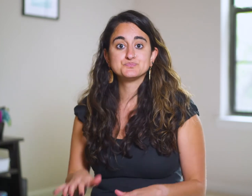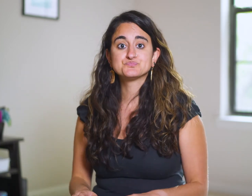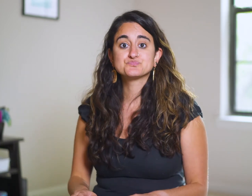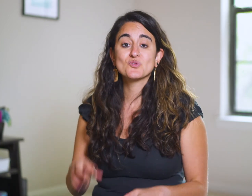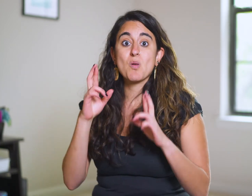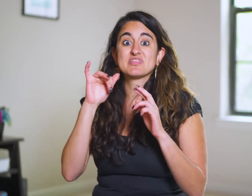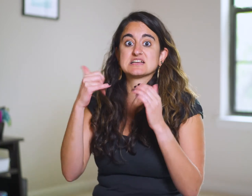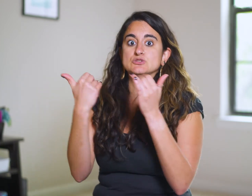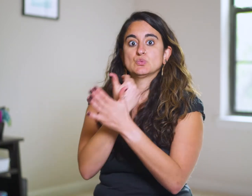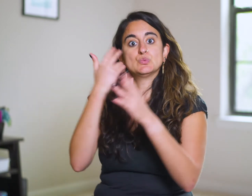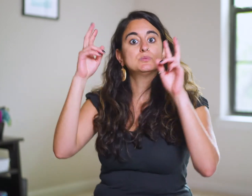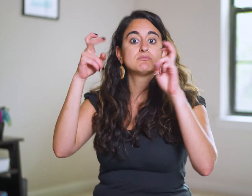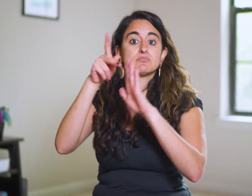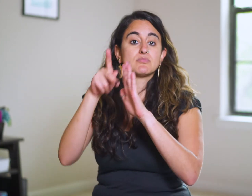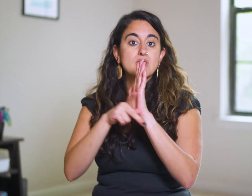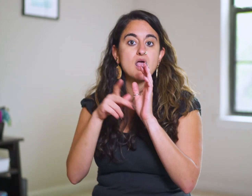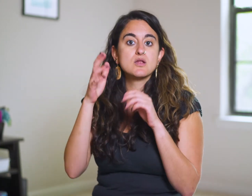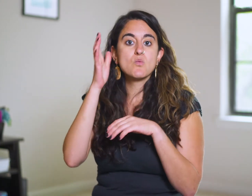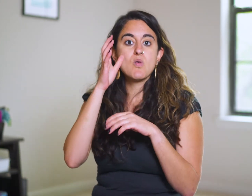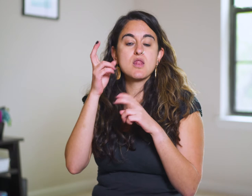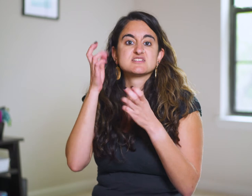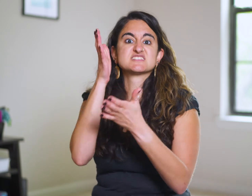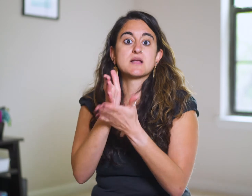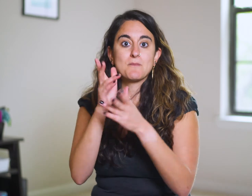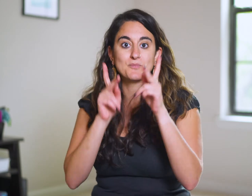They hope this new edict will deter people